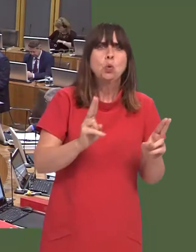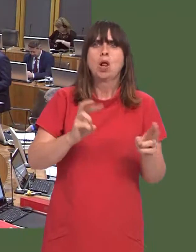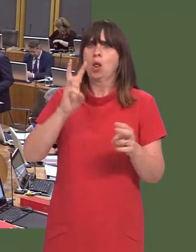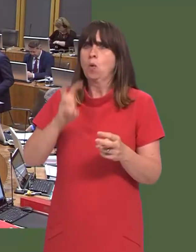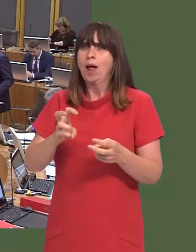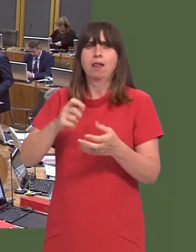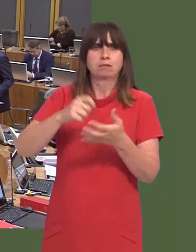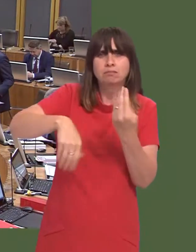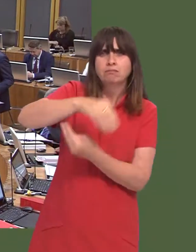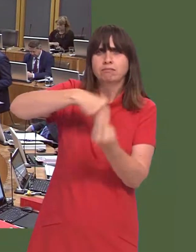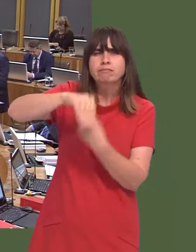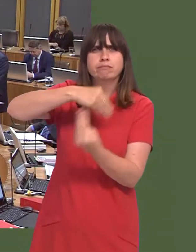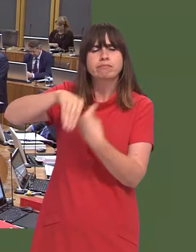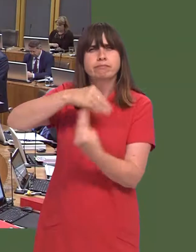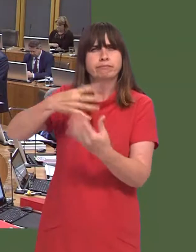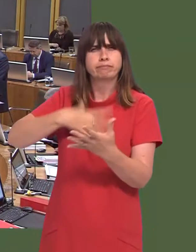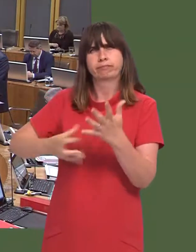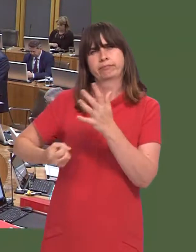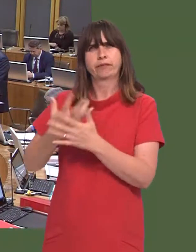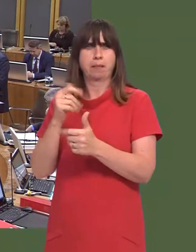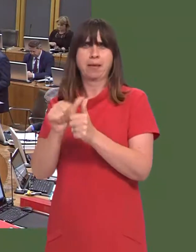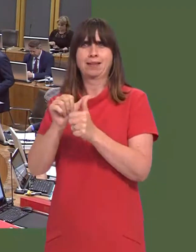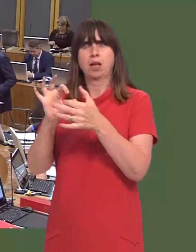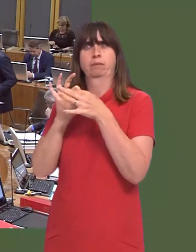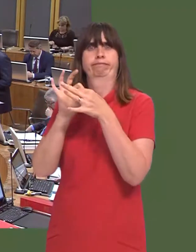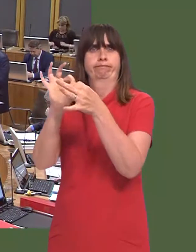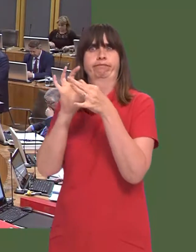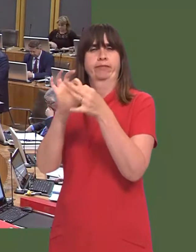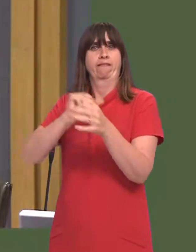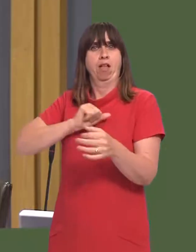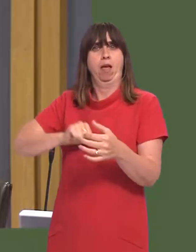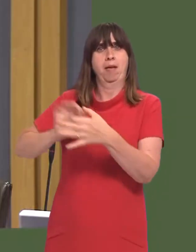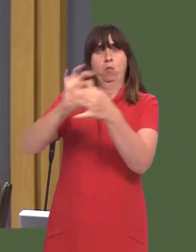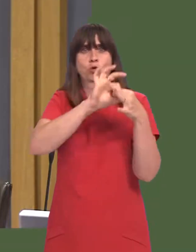This industrialist could also be responsible for developing better collaboration between